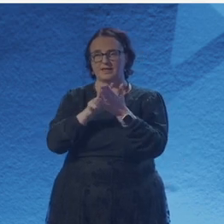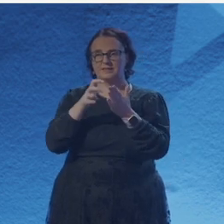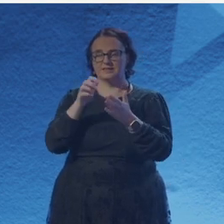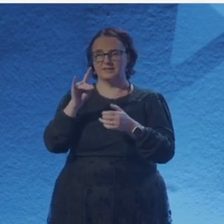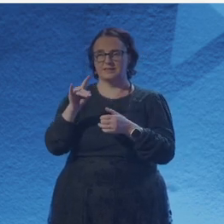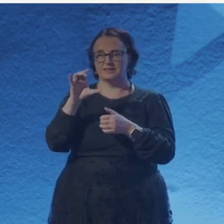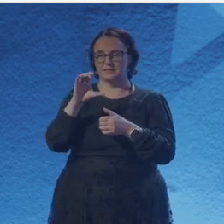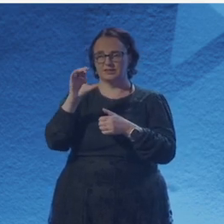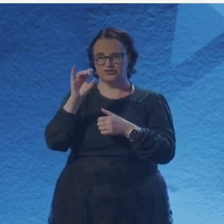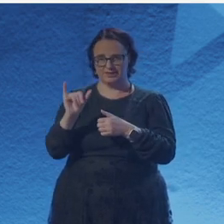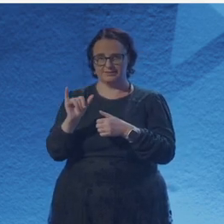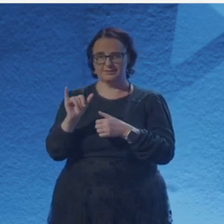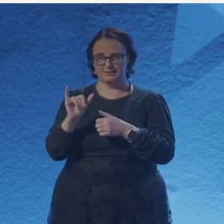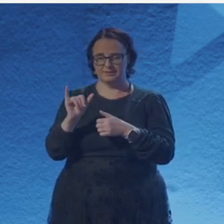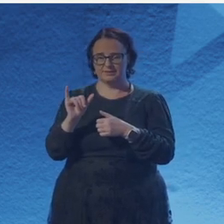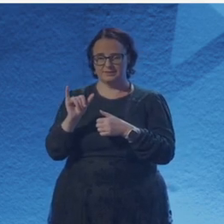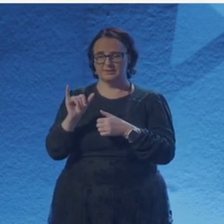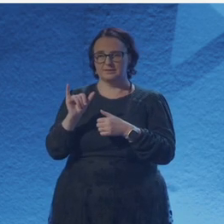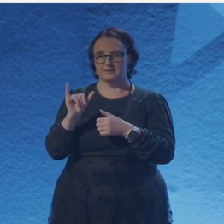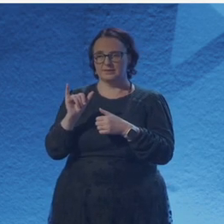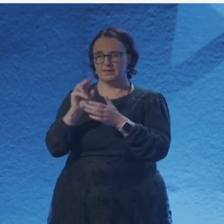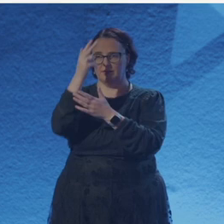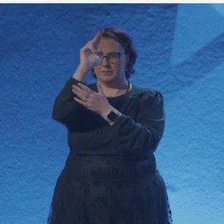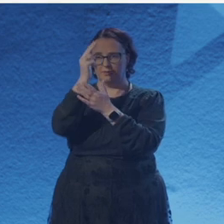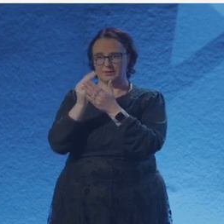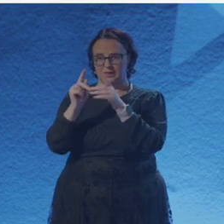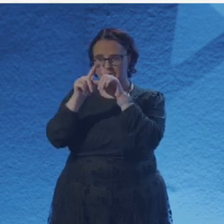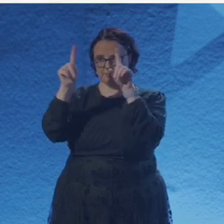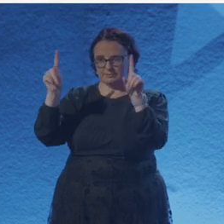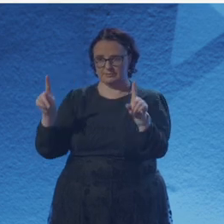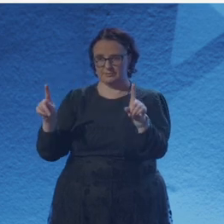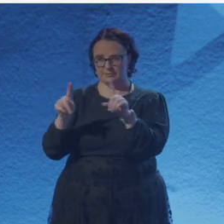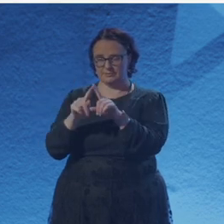eyed dispatch.